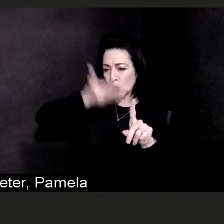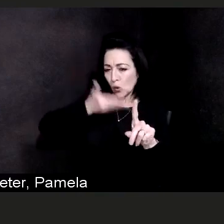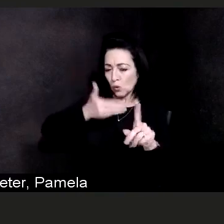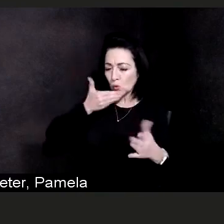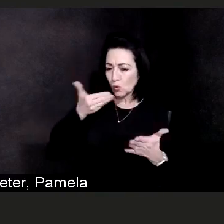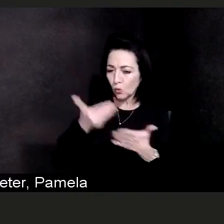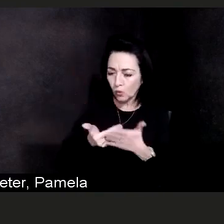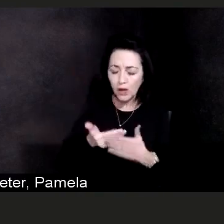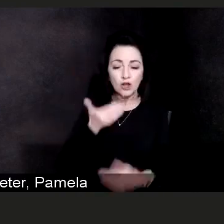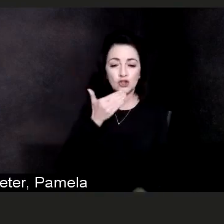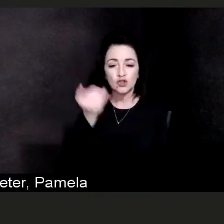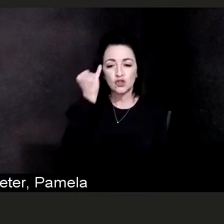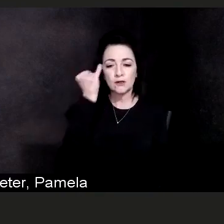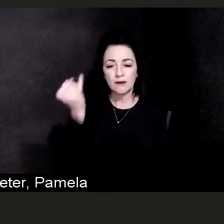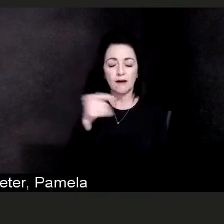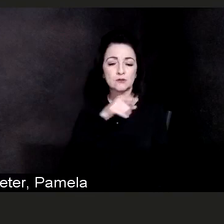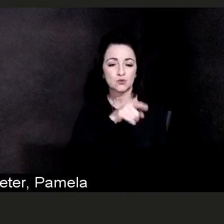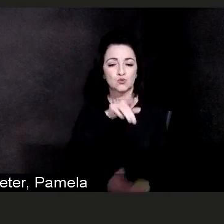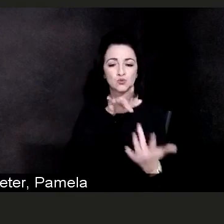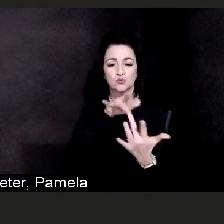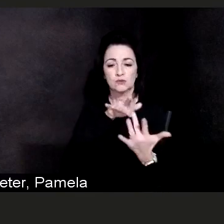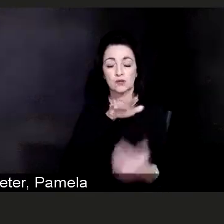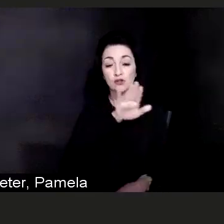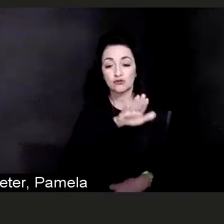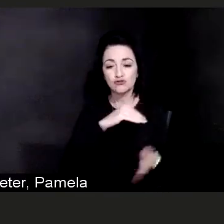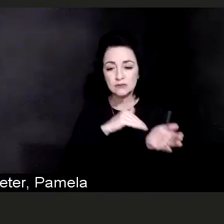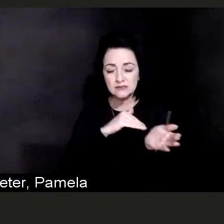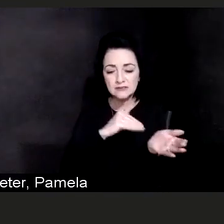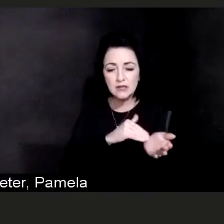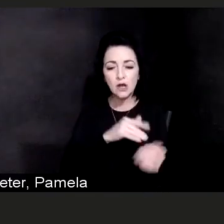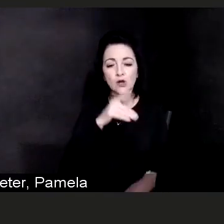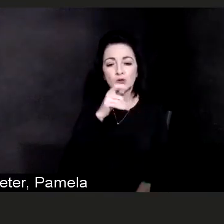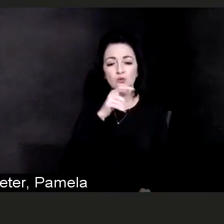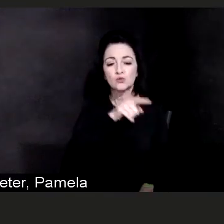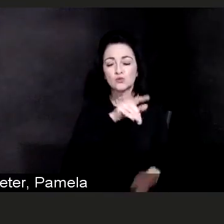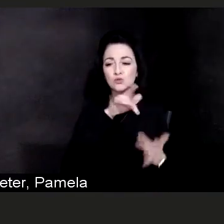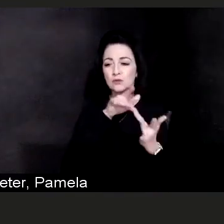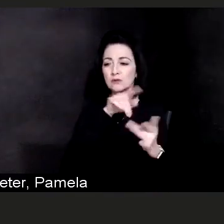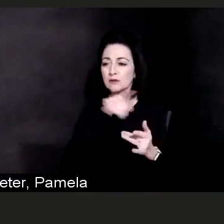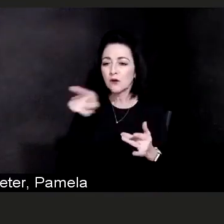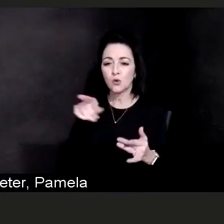who normally gives you vaccines, but I can tell you that at least at this point there is no